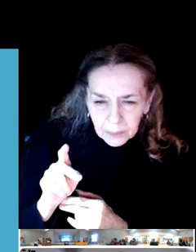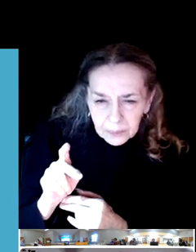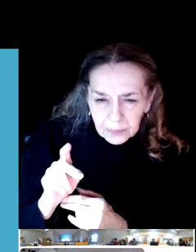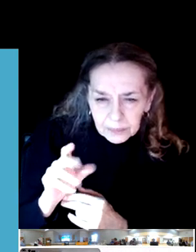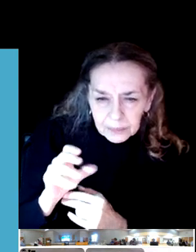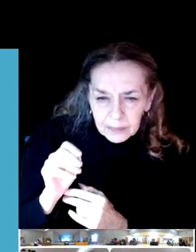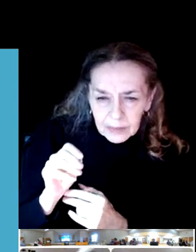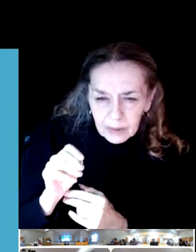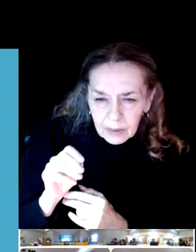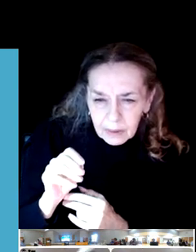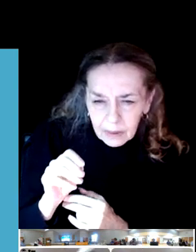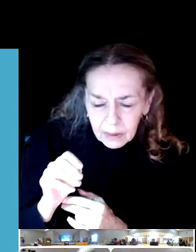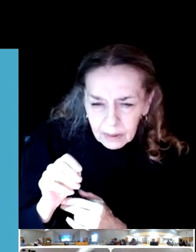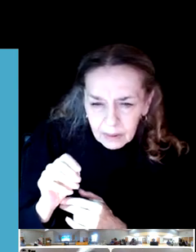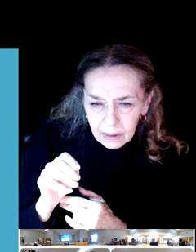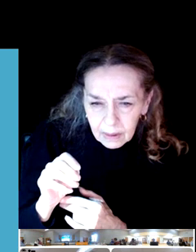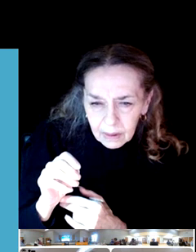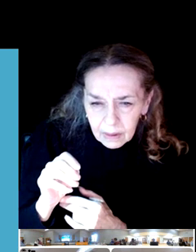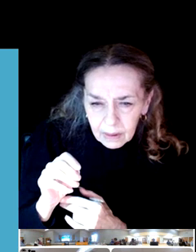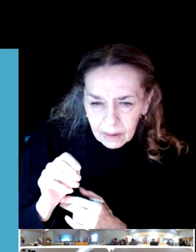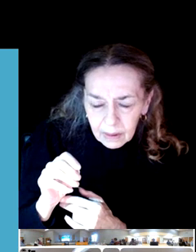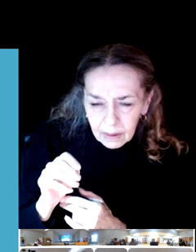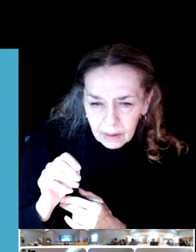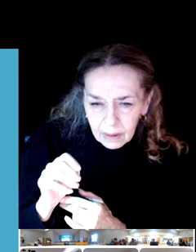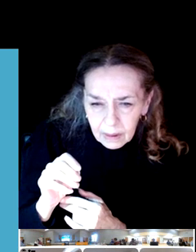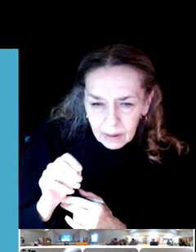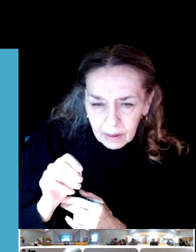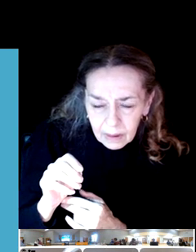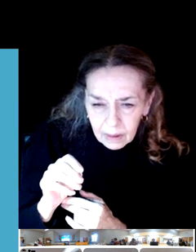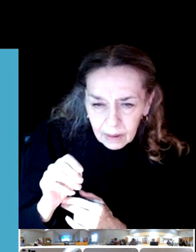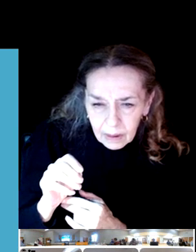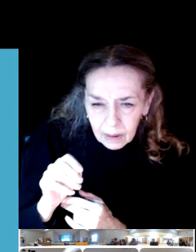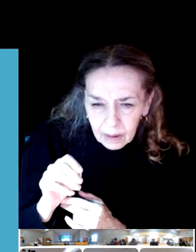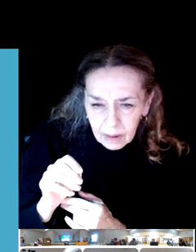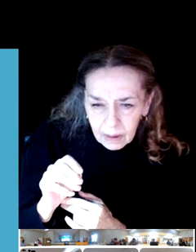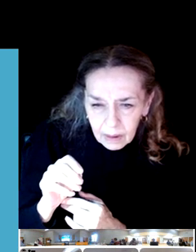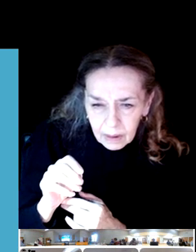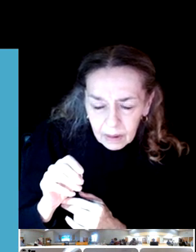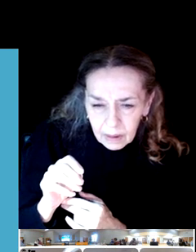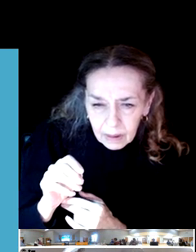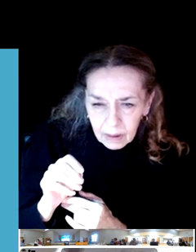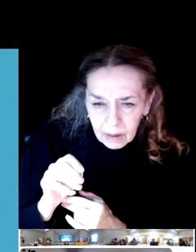price that something less than the all-access membership deal.